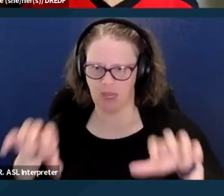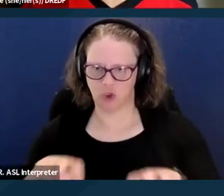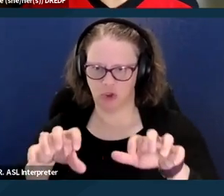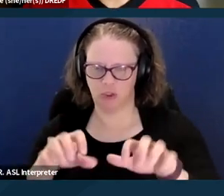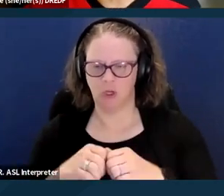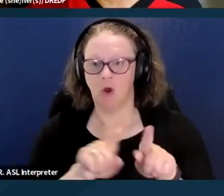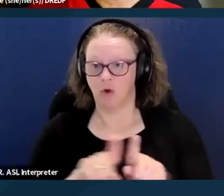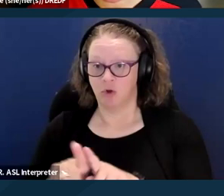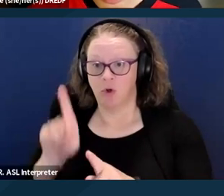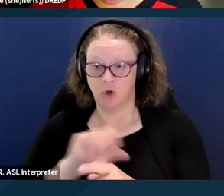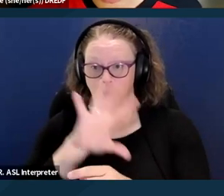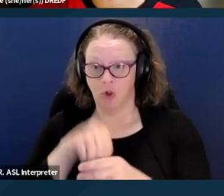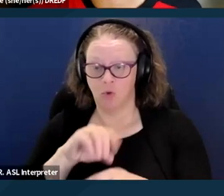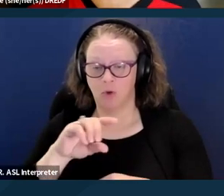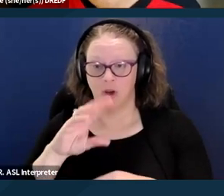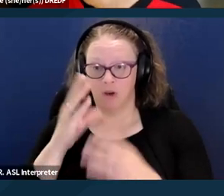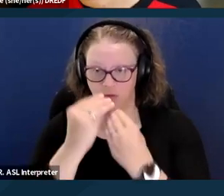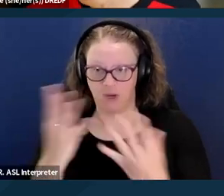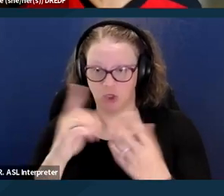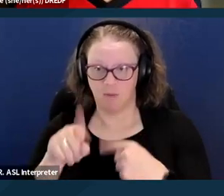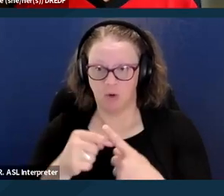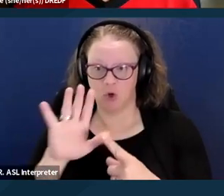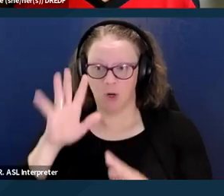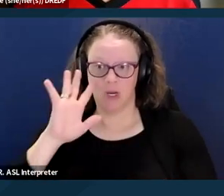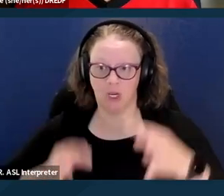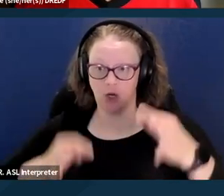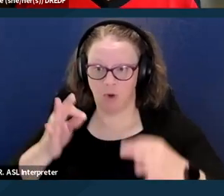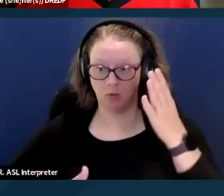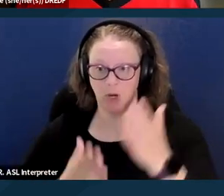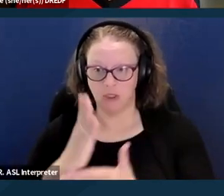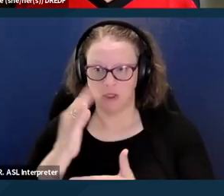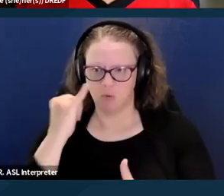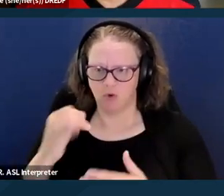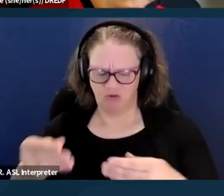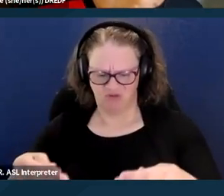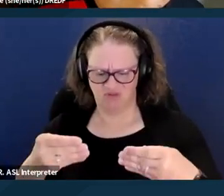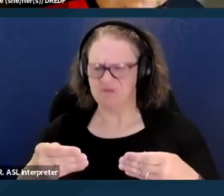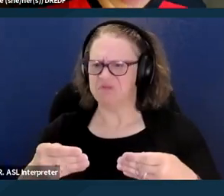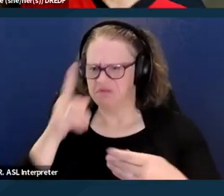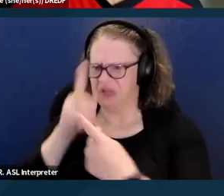about your hearing rights and how to appeal the decision if you disagree with that eligibility determination.